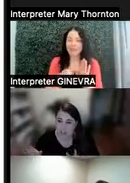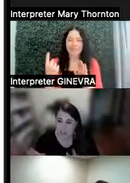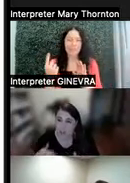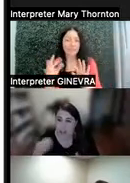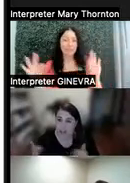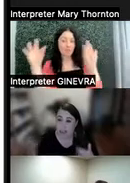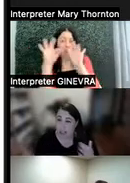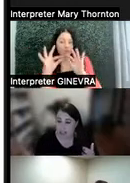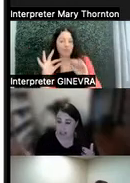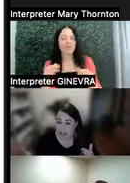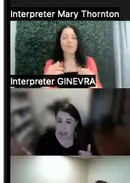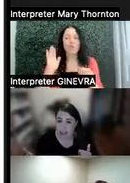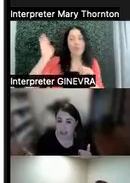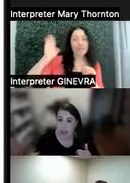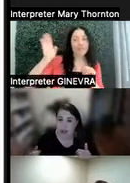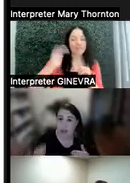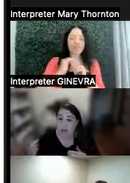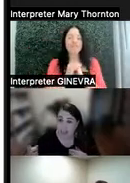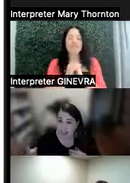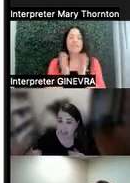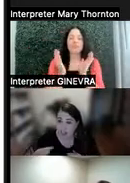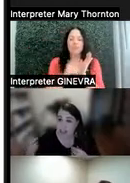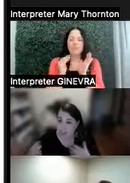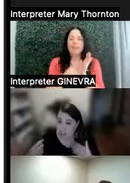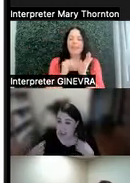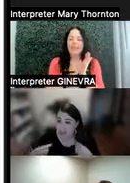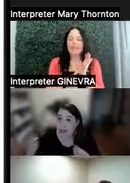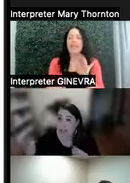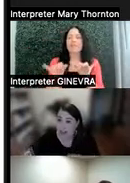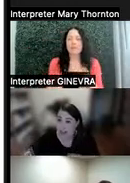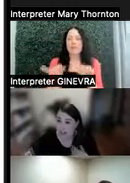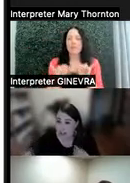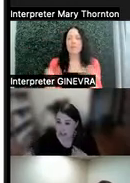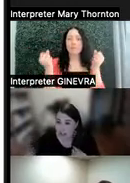when we're giving lectures is repeating the same point many times.